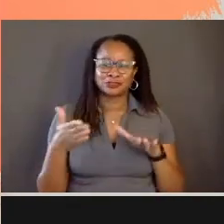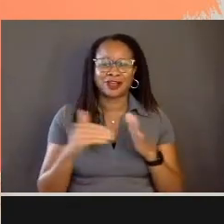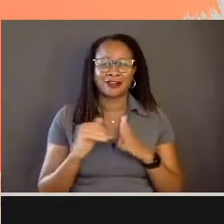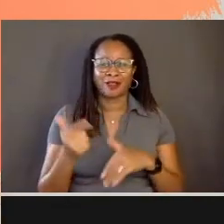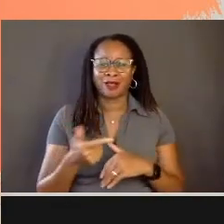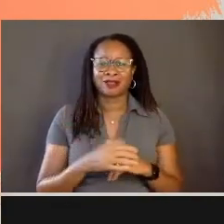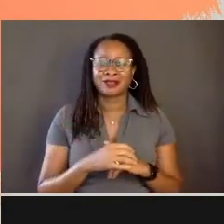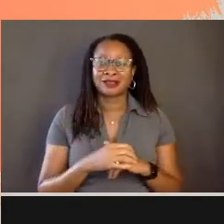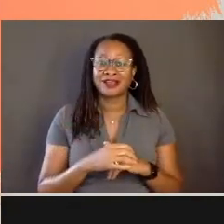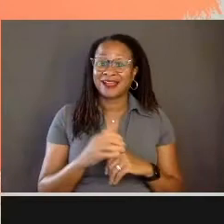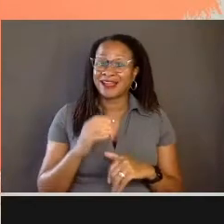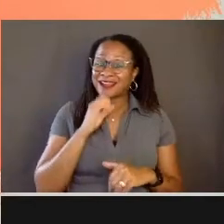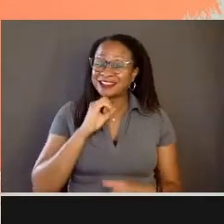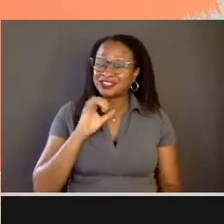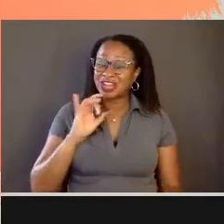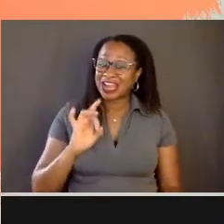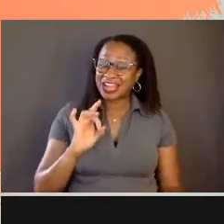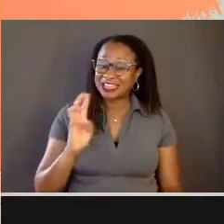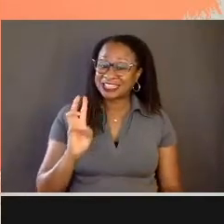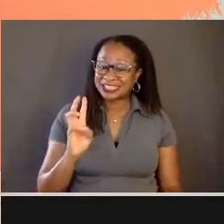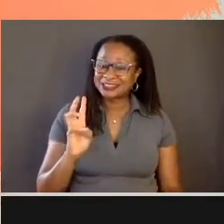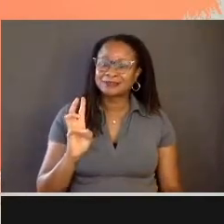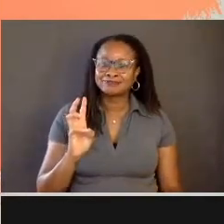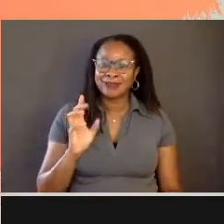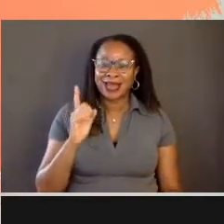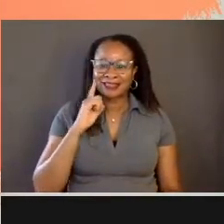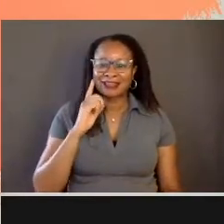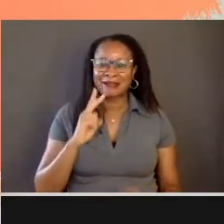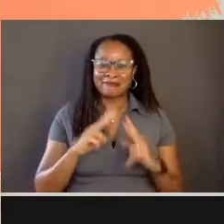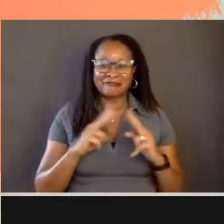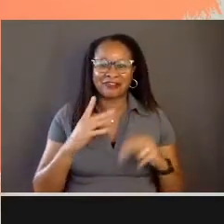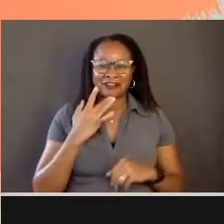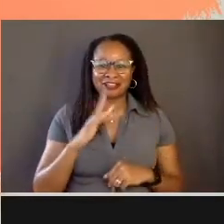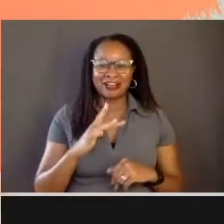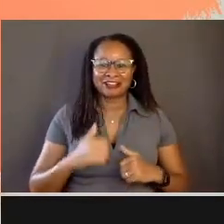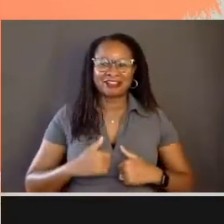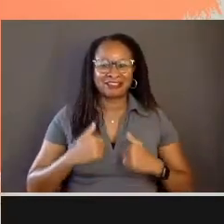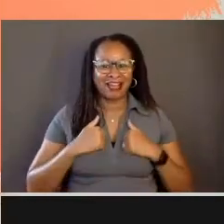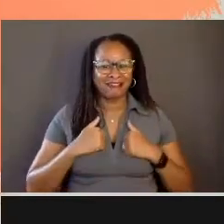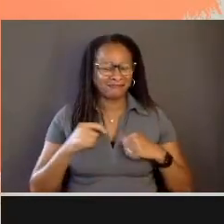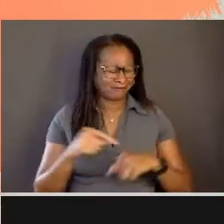At 86 years of age, I think I'm very fortunate that I've lived so long.